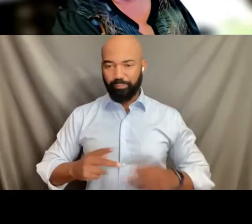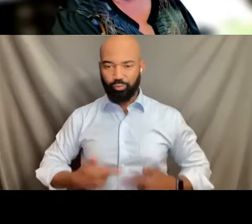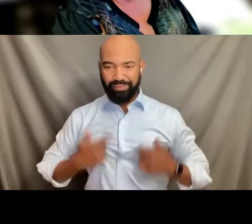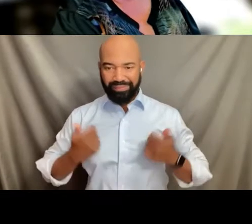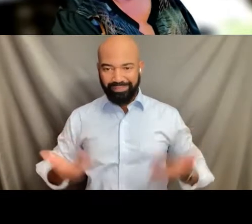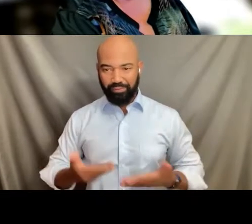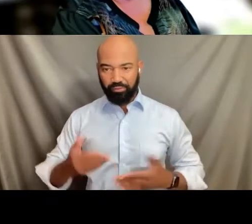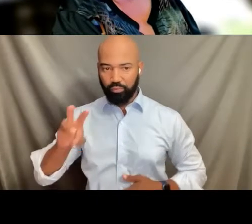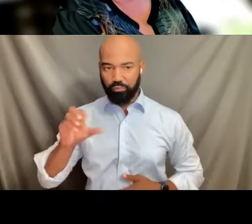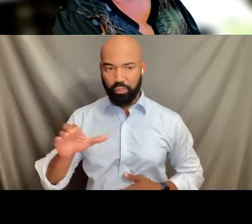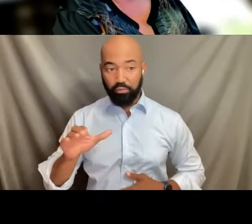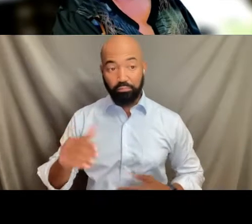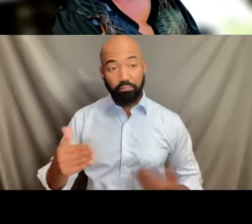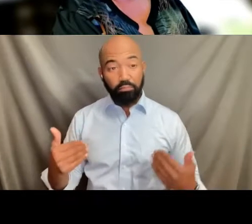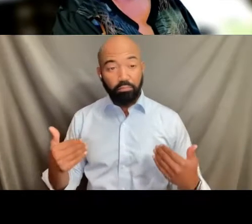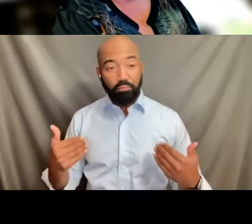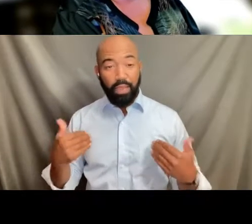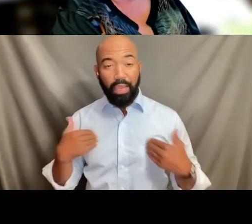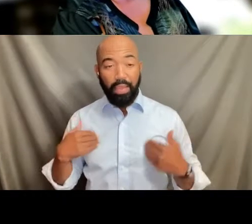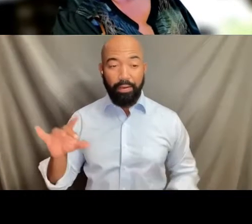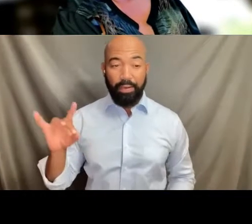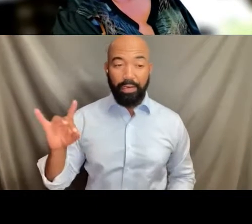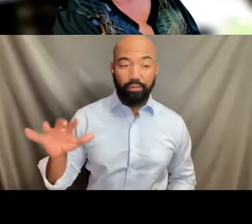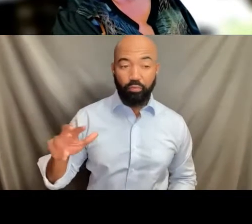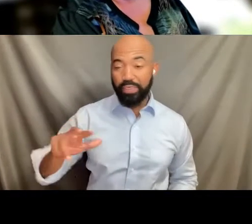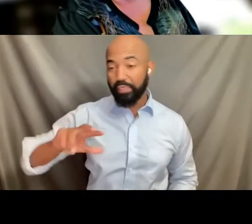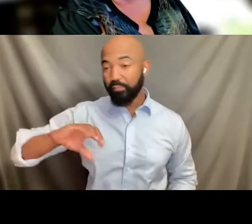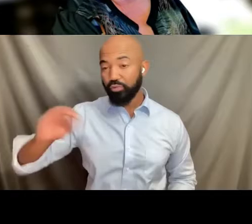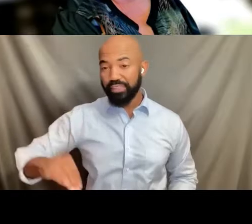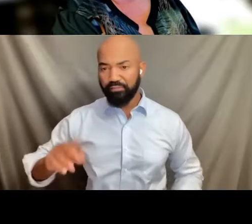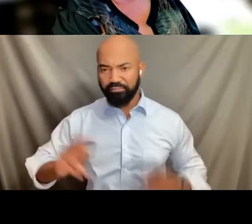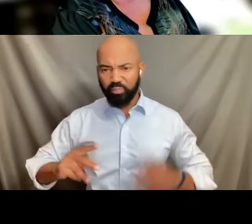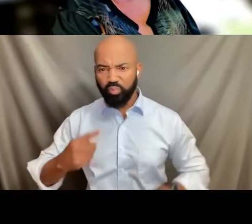And 83% said that mental health issues